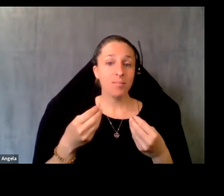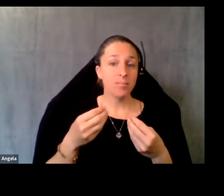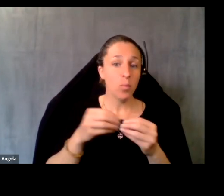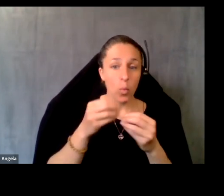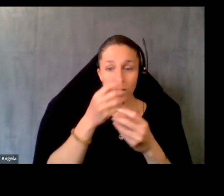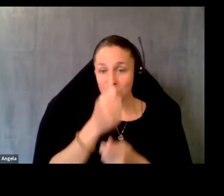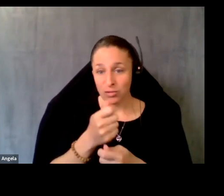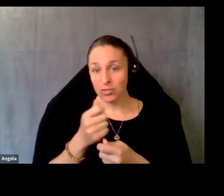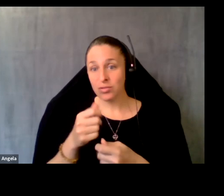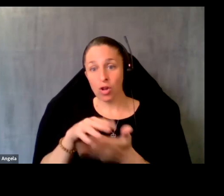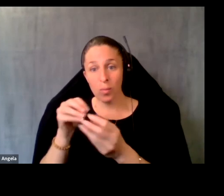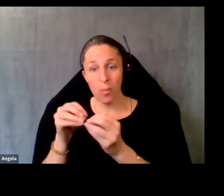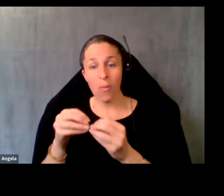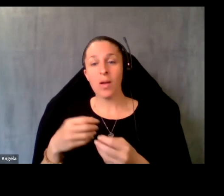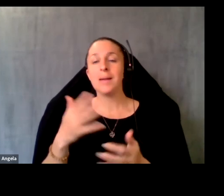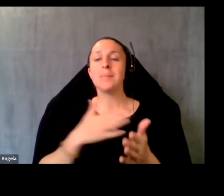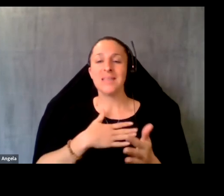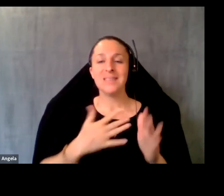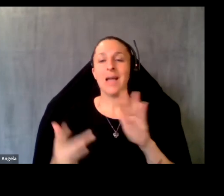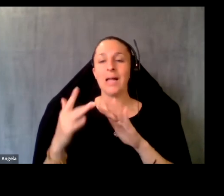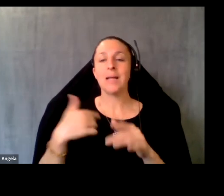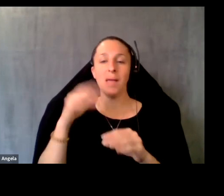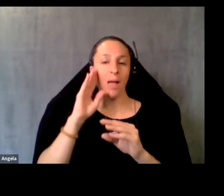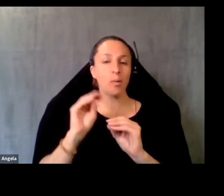please contact me. I'll put my email in the chat. Thanks.